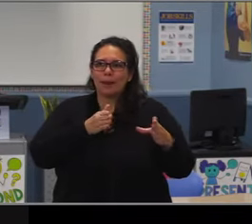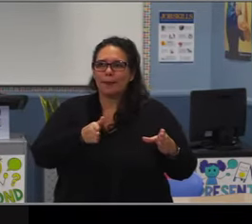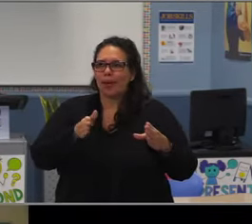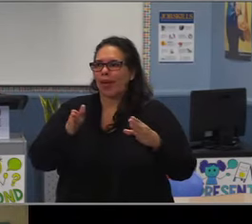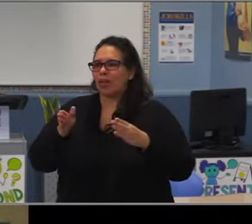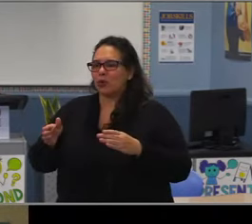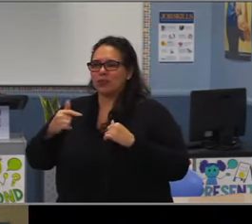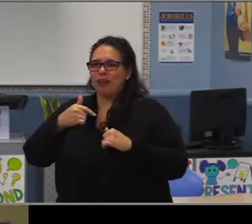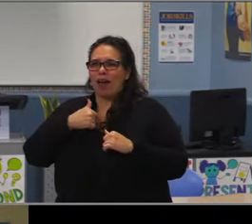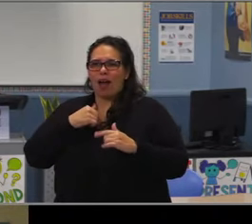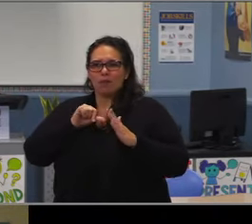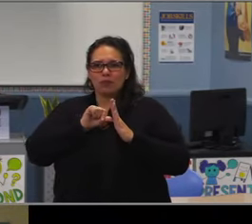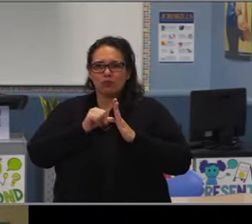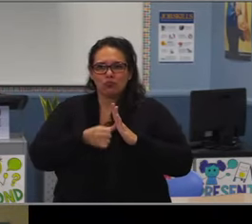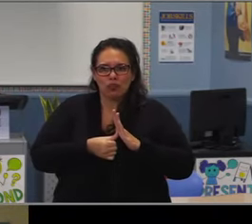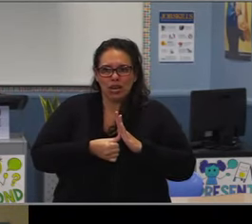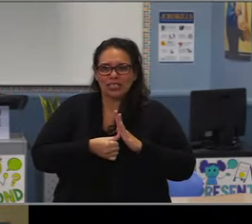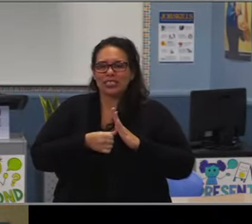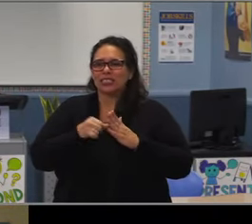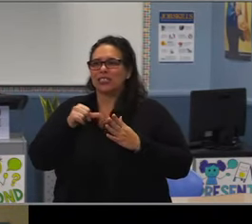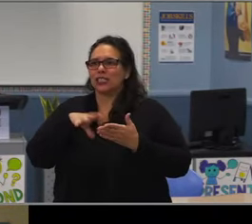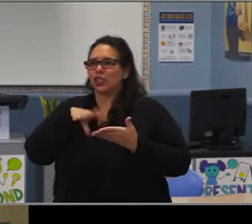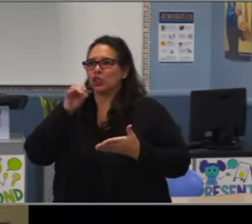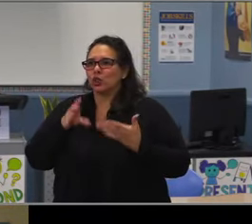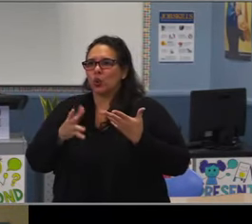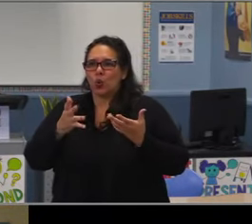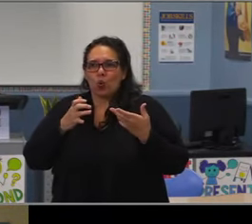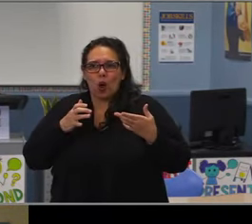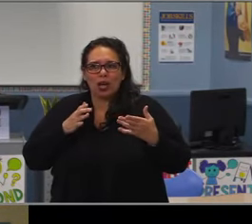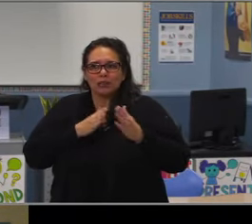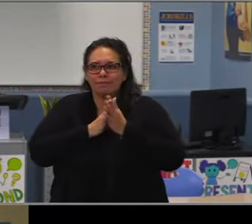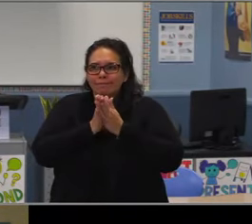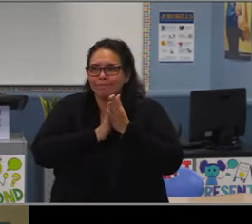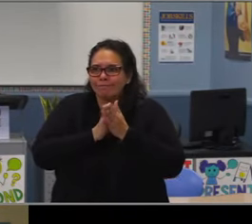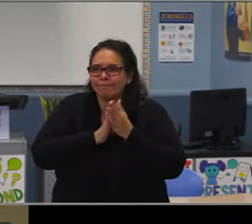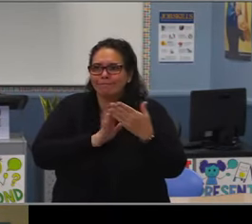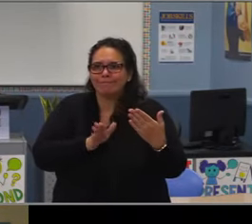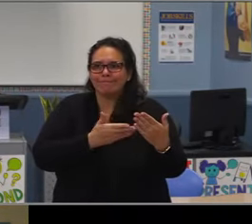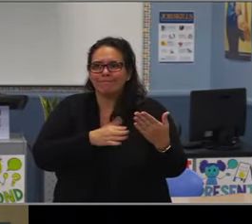So that's probably just once again a mitigating factor as it relates to the school choice process